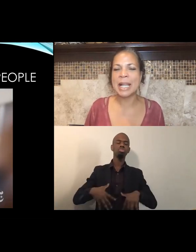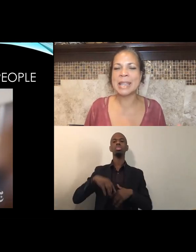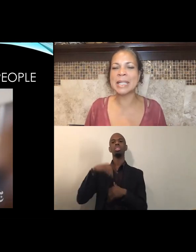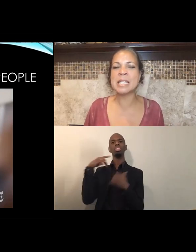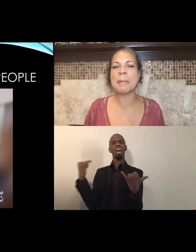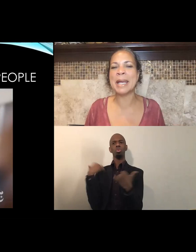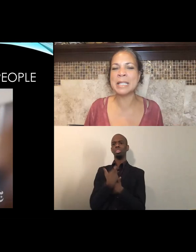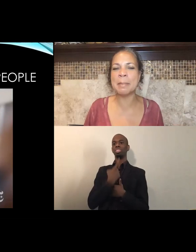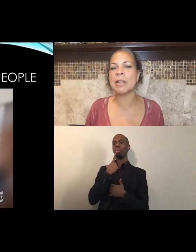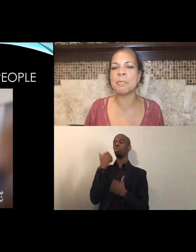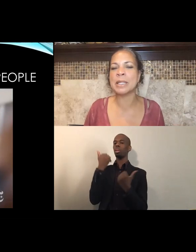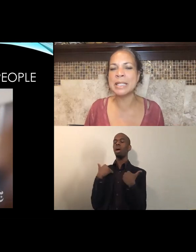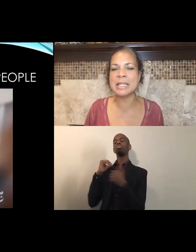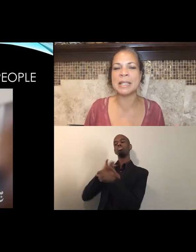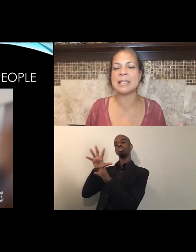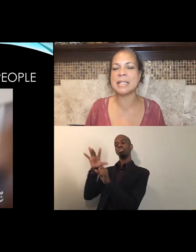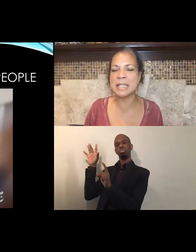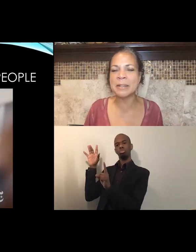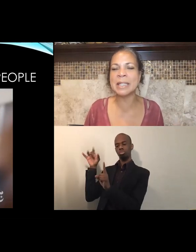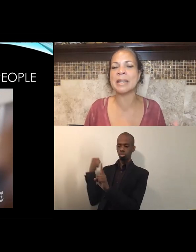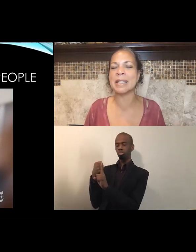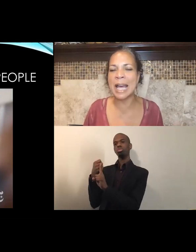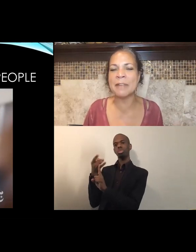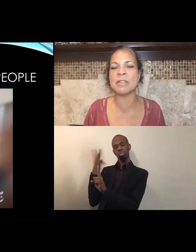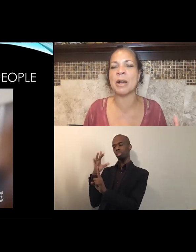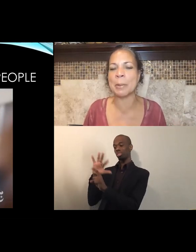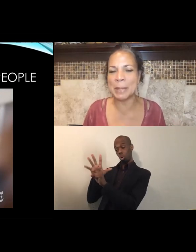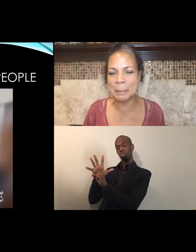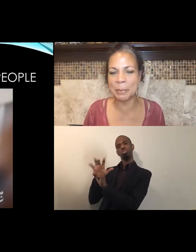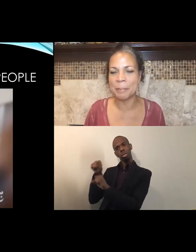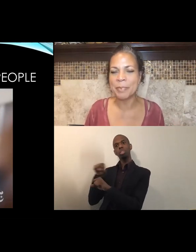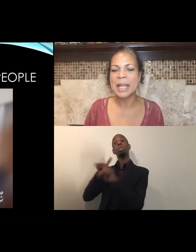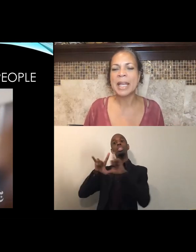And that is the pandemic of policing, that is stealing the lives of our people.